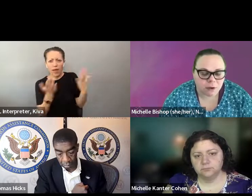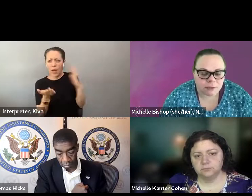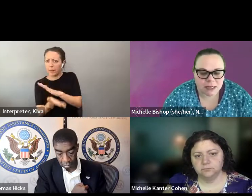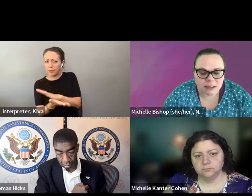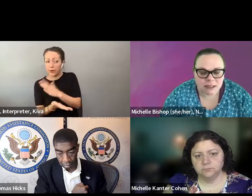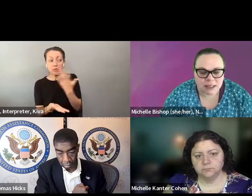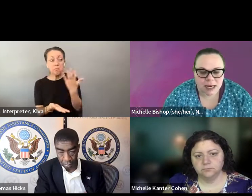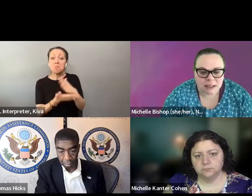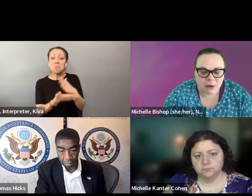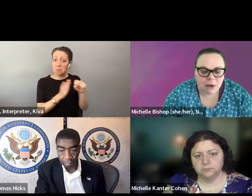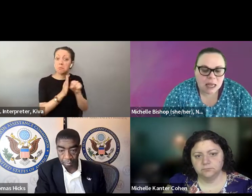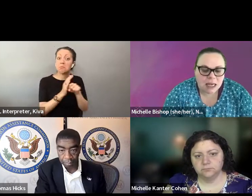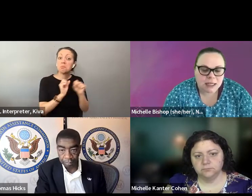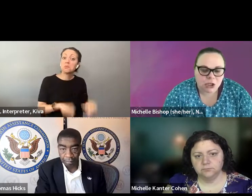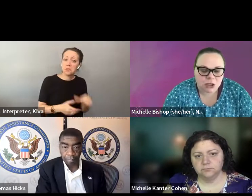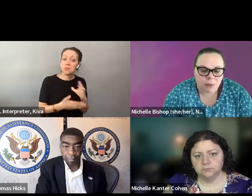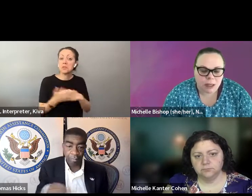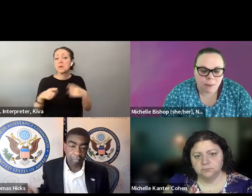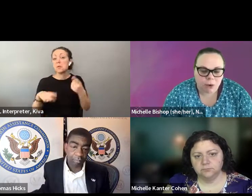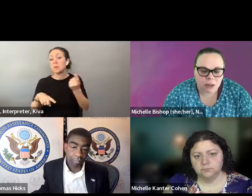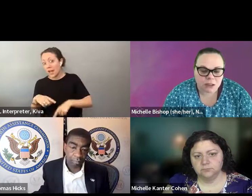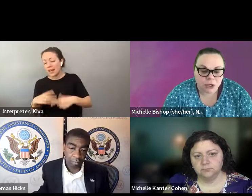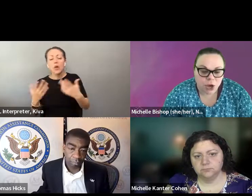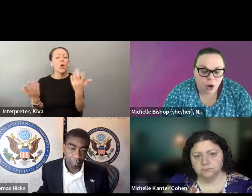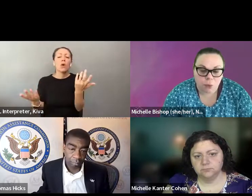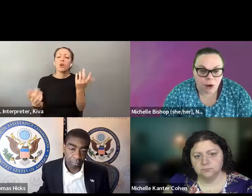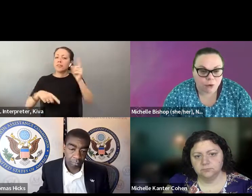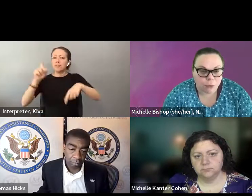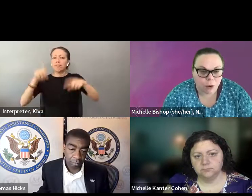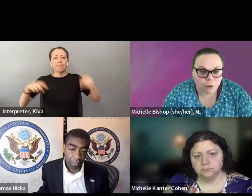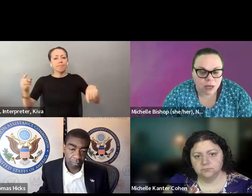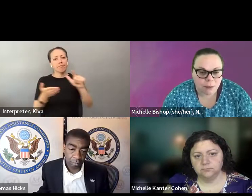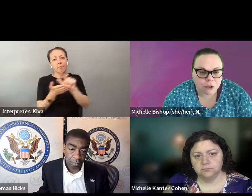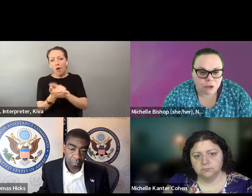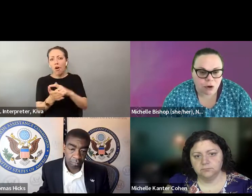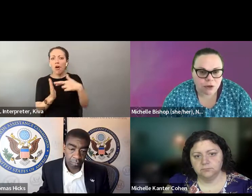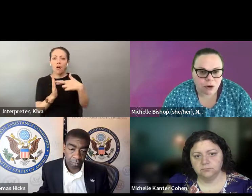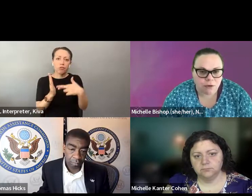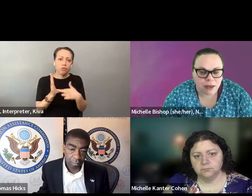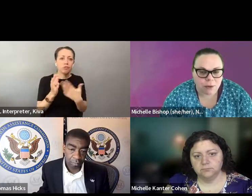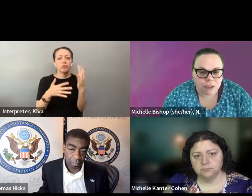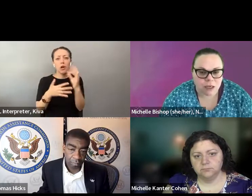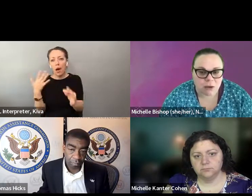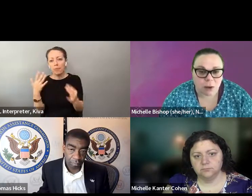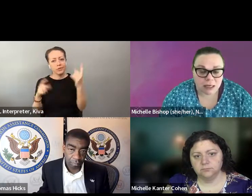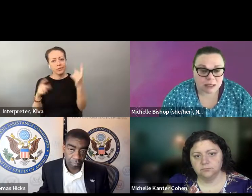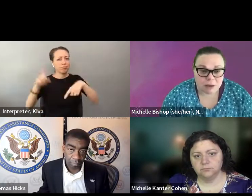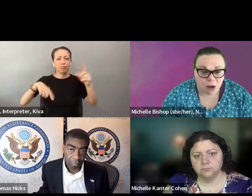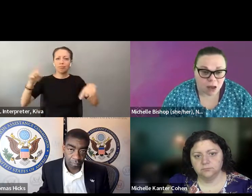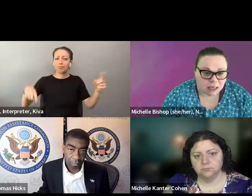, mark it electronically, return it electronically to make vote by mail more accessible differs from state to state. It's really important to know wherever you